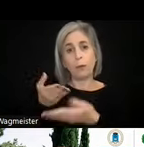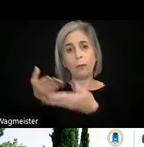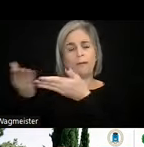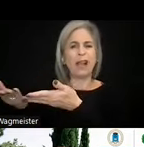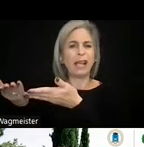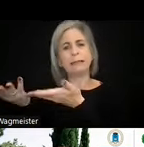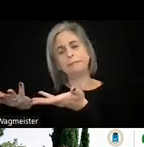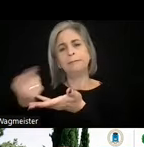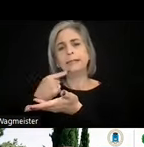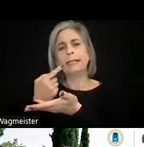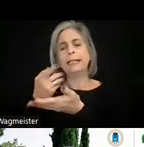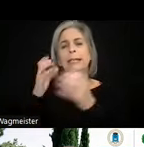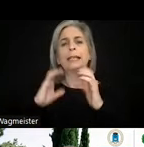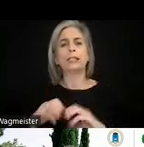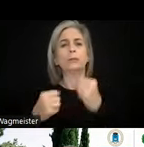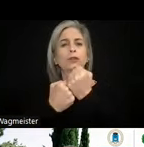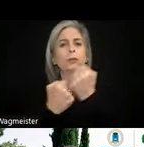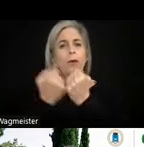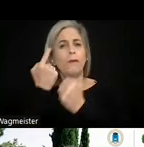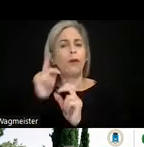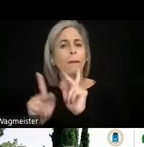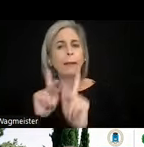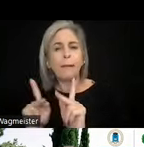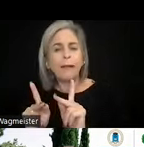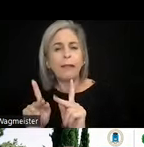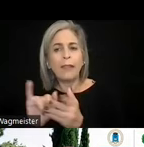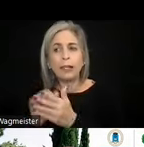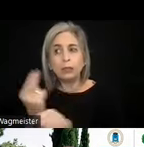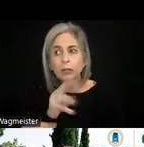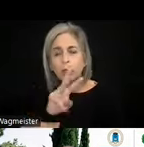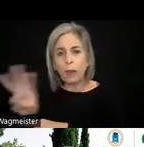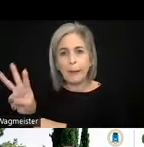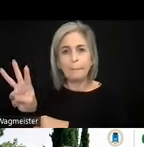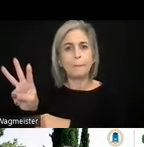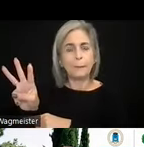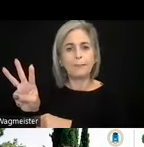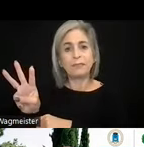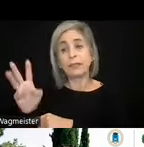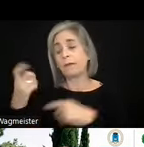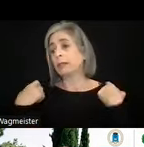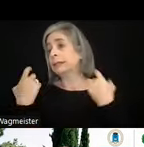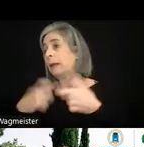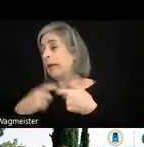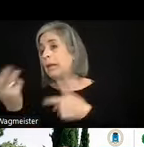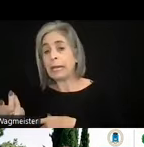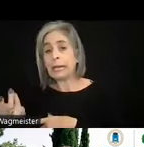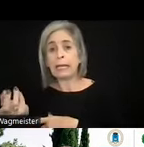customer support for people who are using the web. So you can, for instance, in Spain. So in Spain we